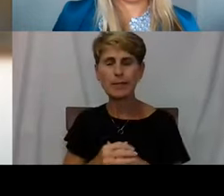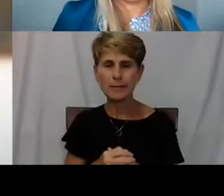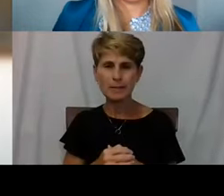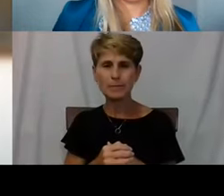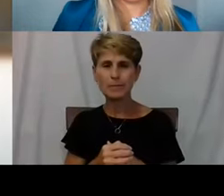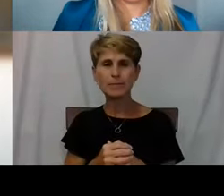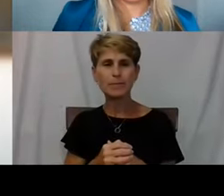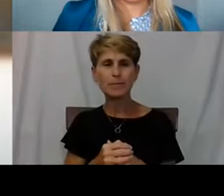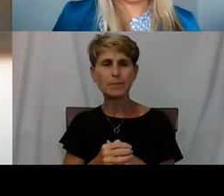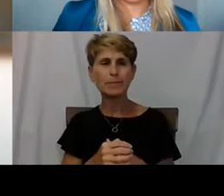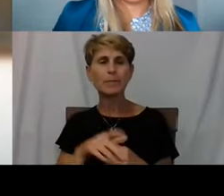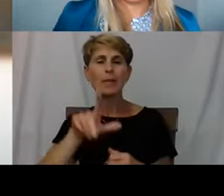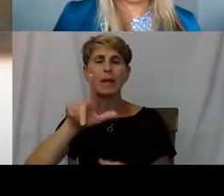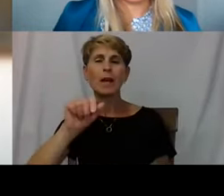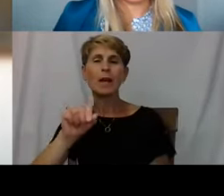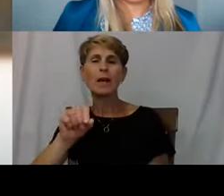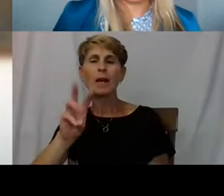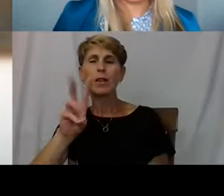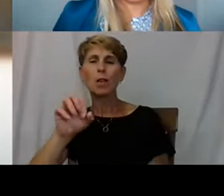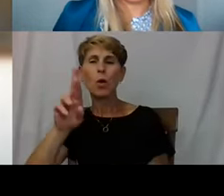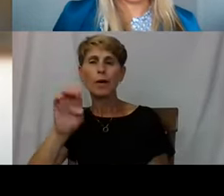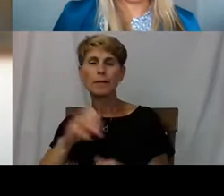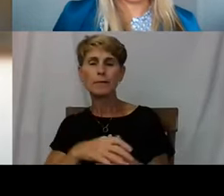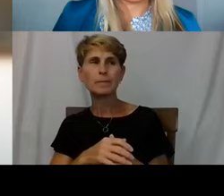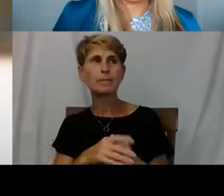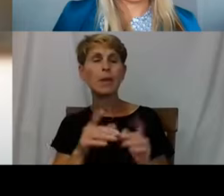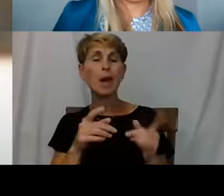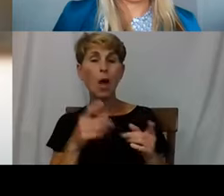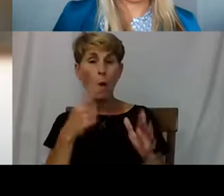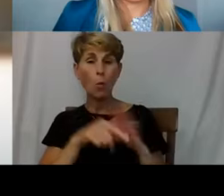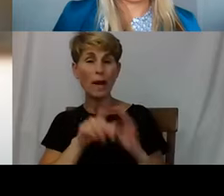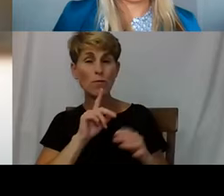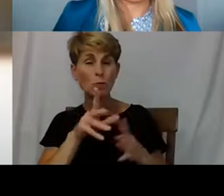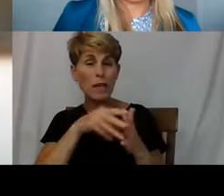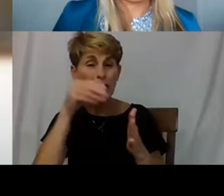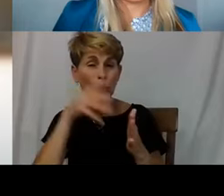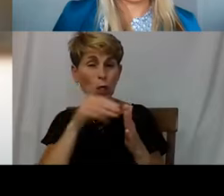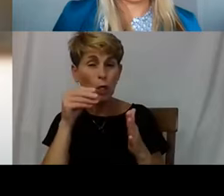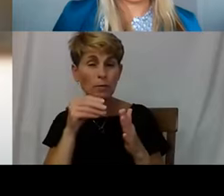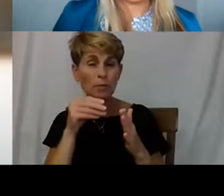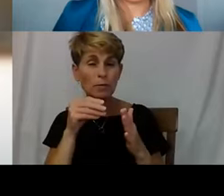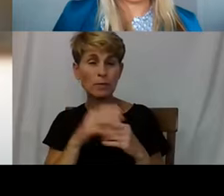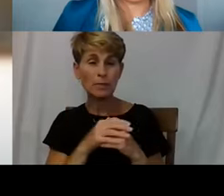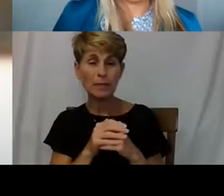I think what I've really learned is that the more narrow the gap between yourself